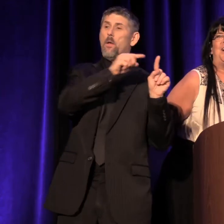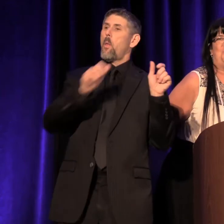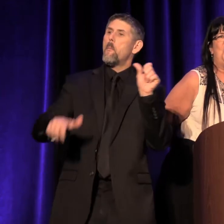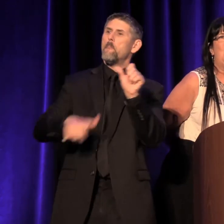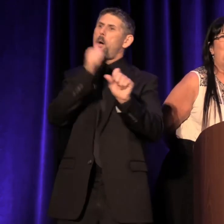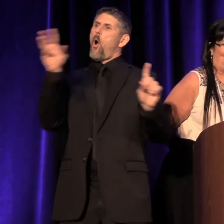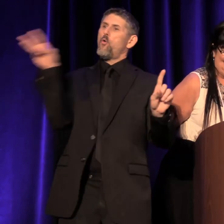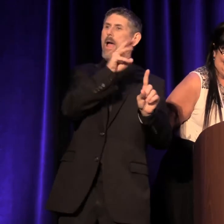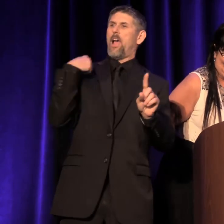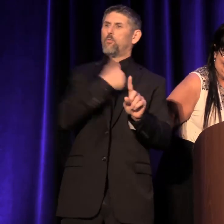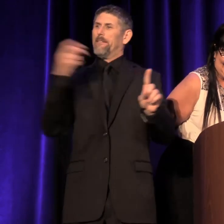Woo-hoo!